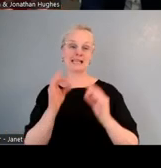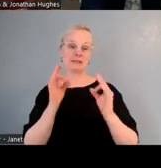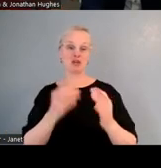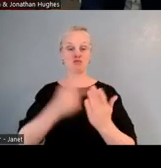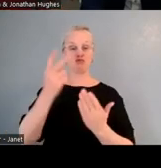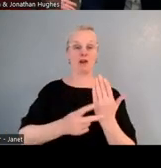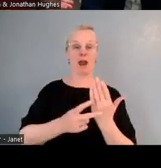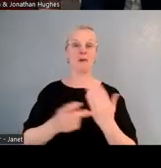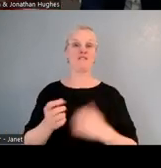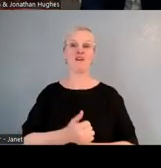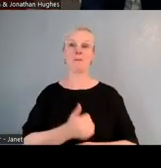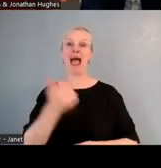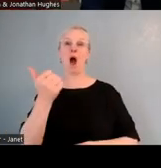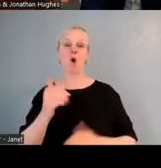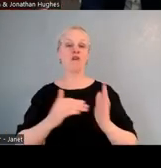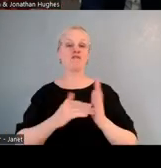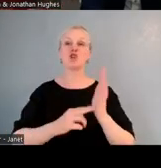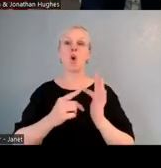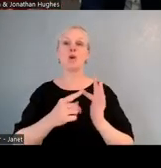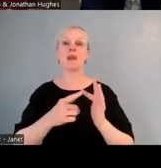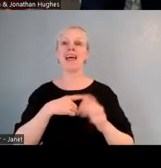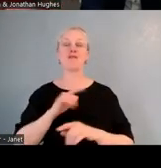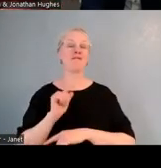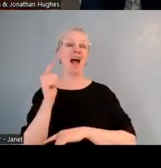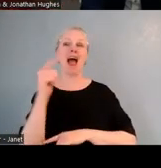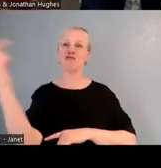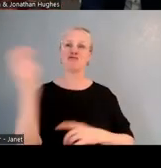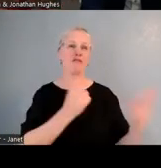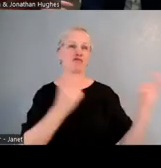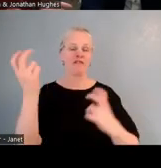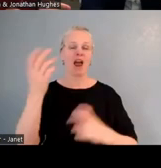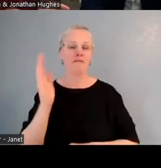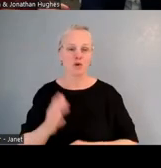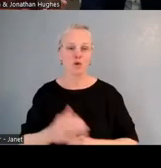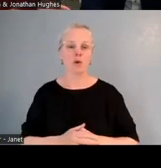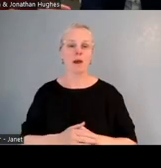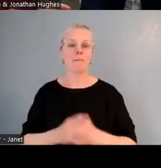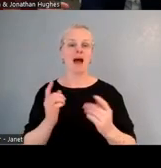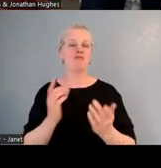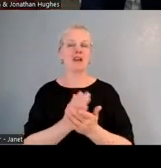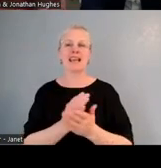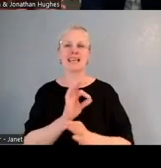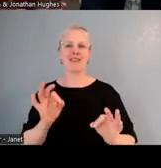because there's just not a provision everywhere in Auckland. But there was no property funding for those tamariki,